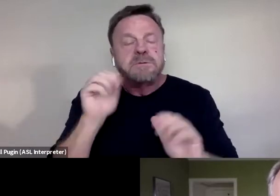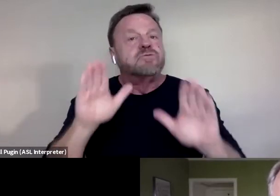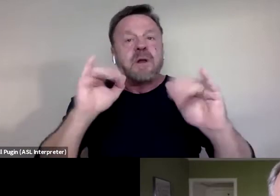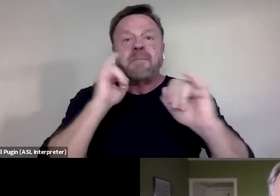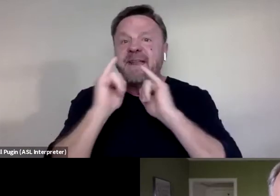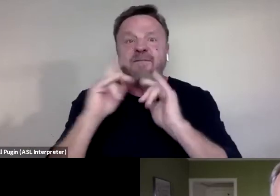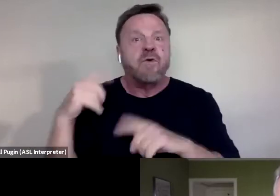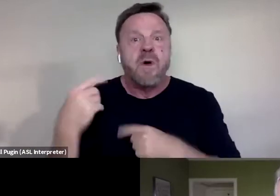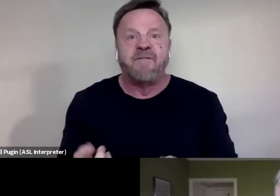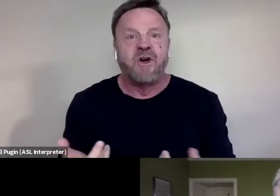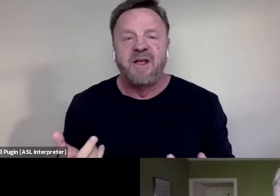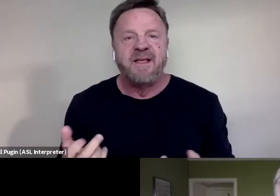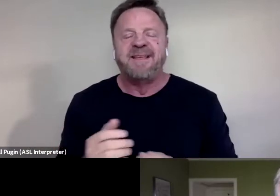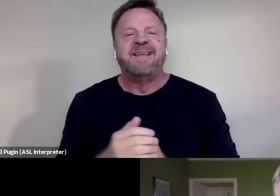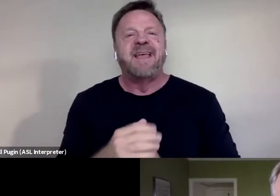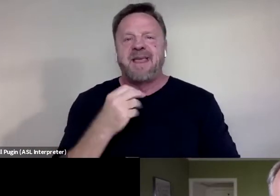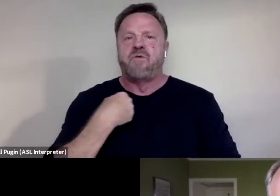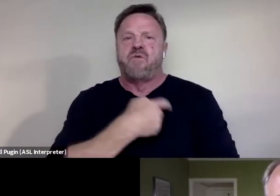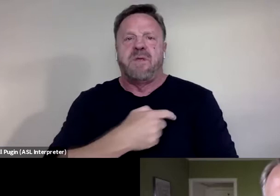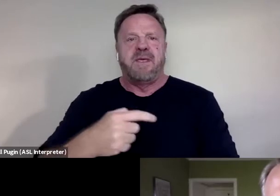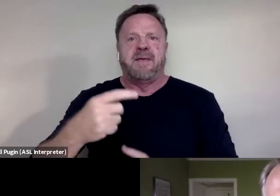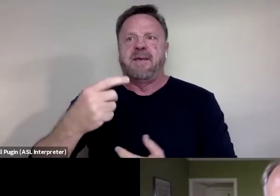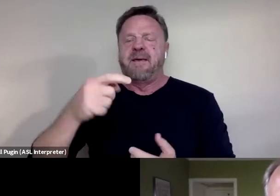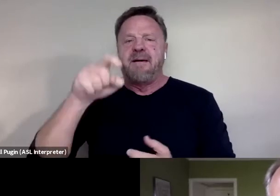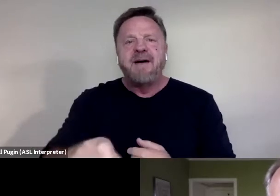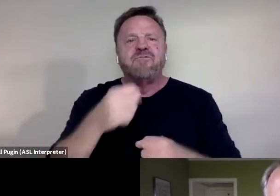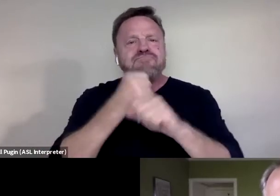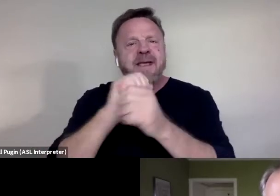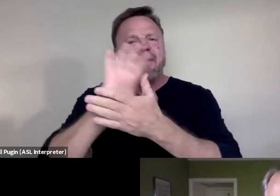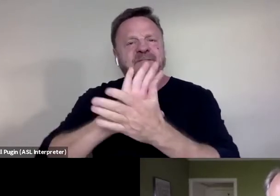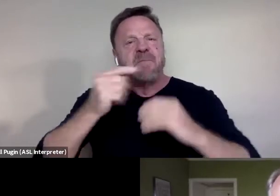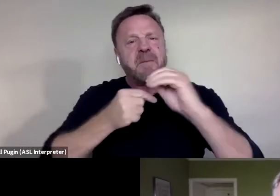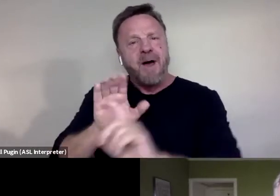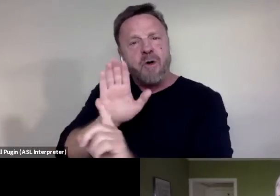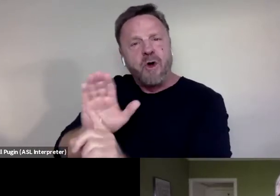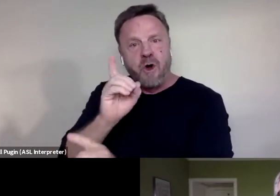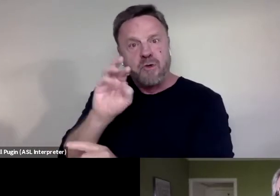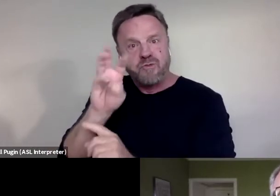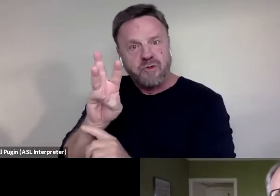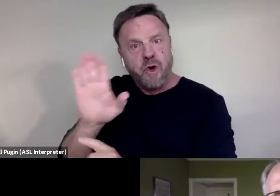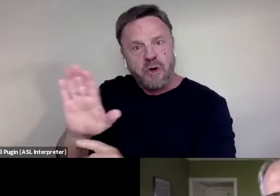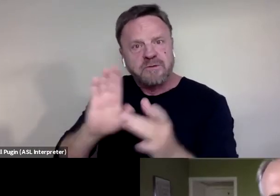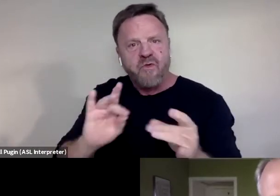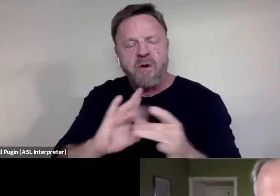And we have to make a film about her story. So that sort of how it started.